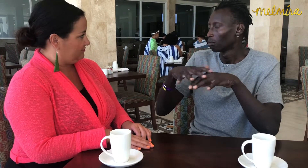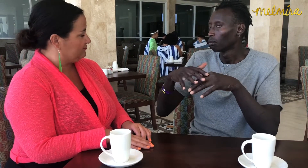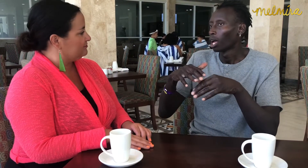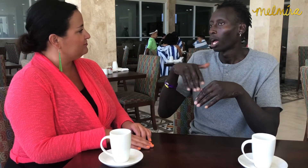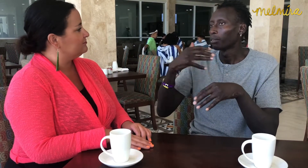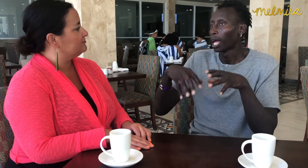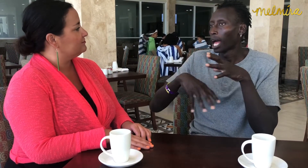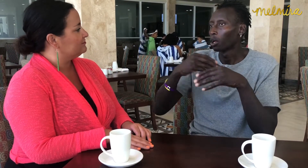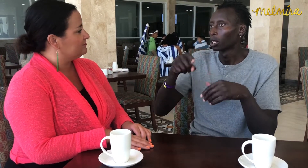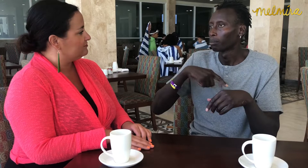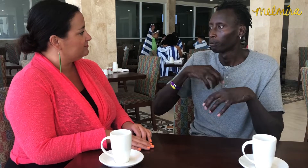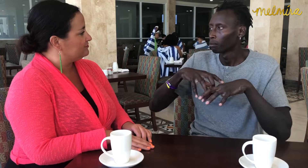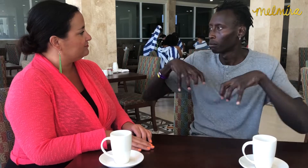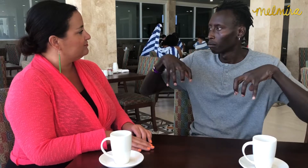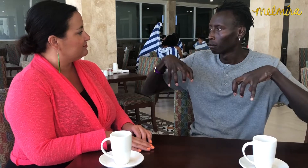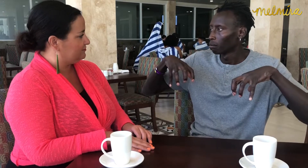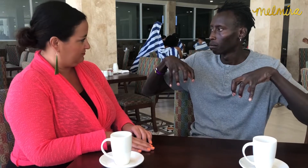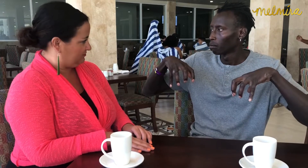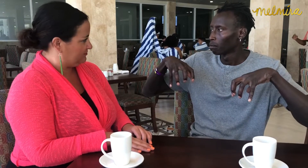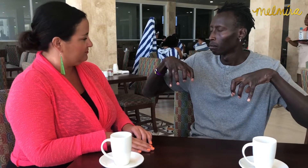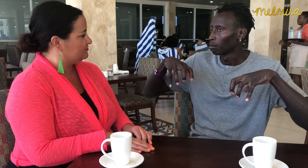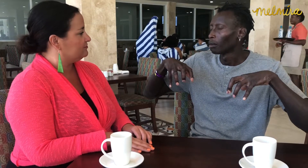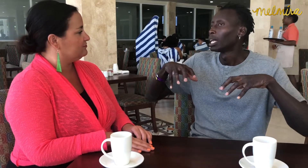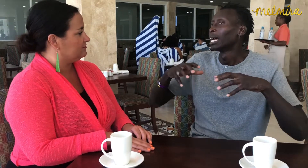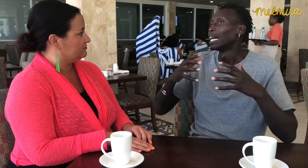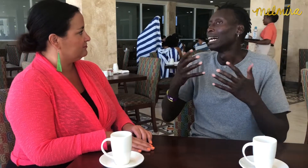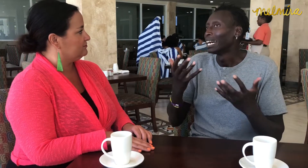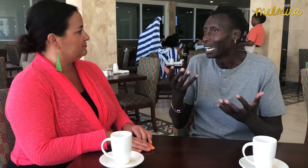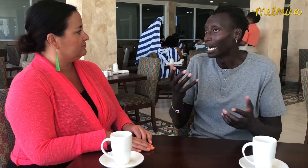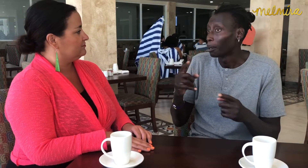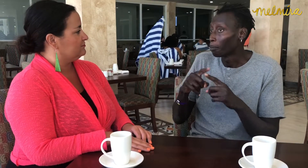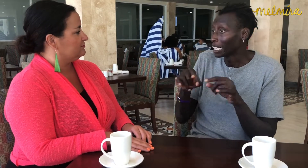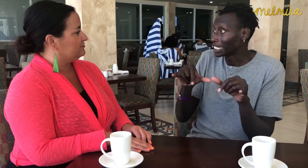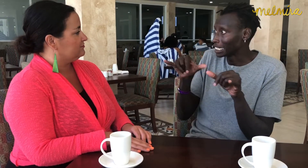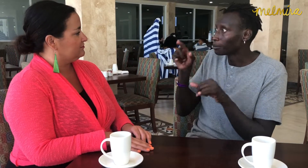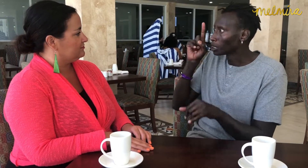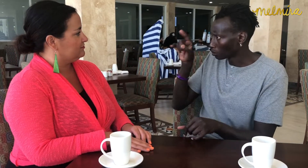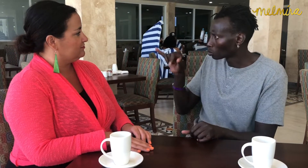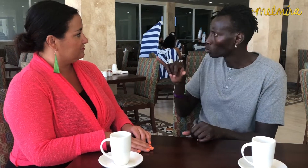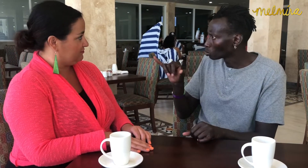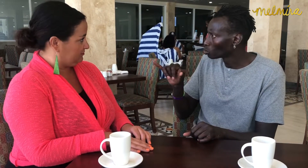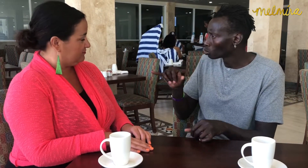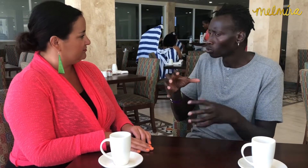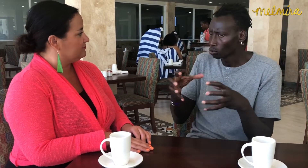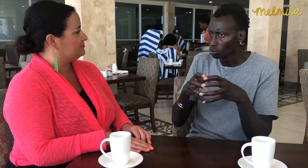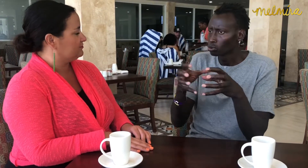we interact with other individuals. Outside of work, stay in our own circles. It's the same as well in Germany we all will get together